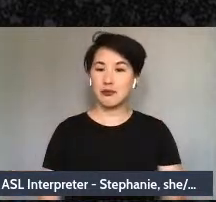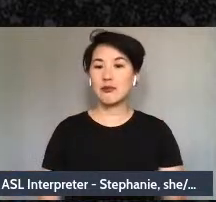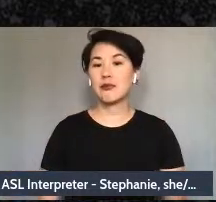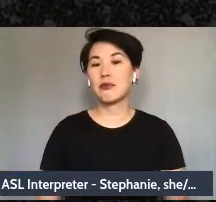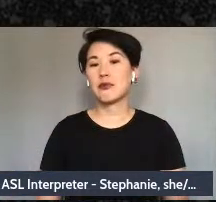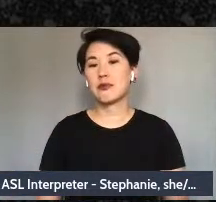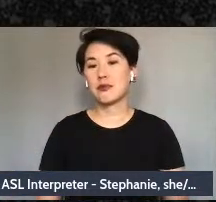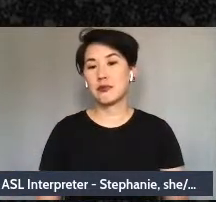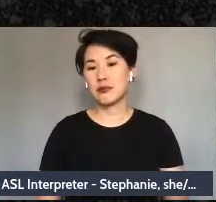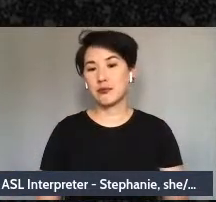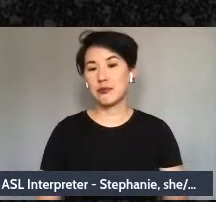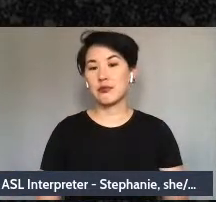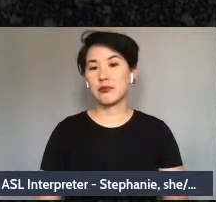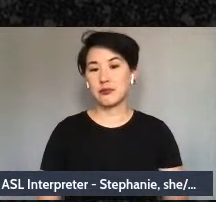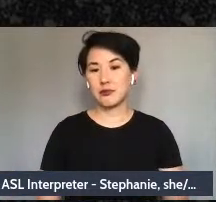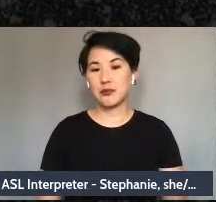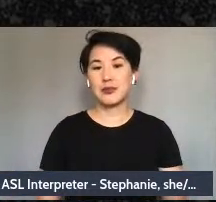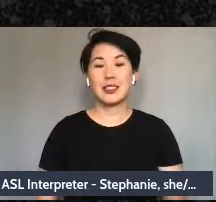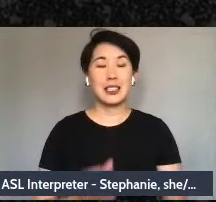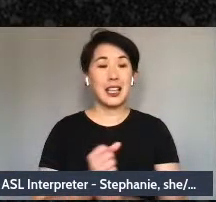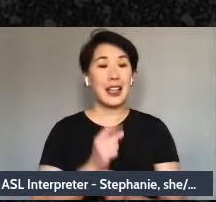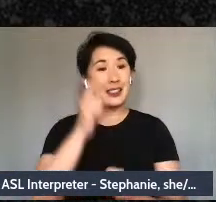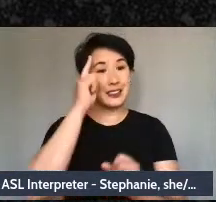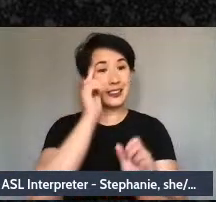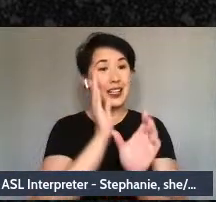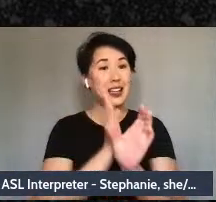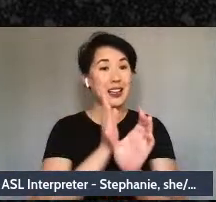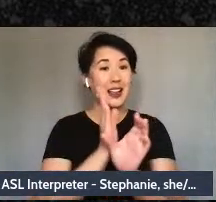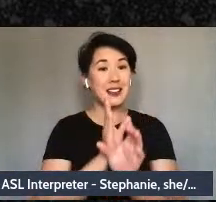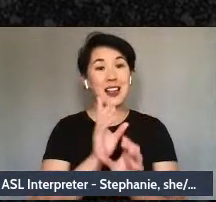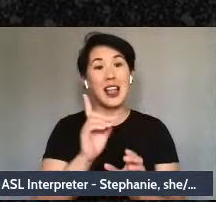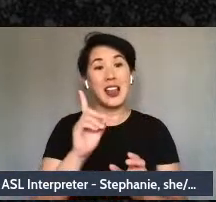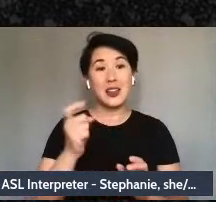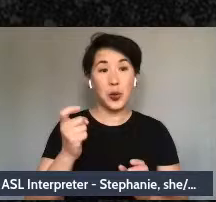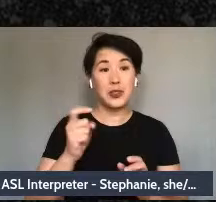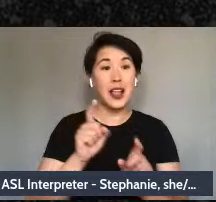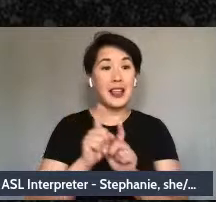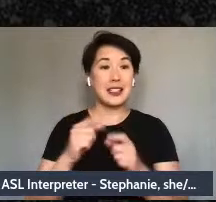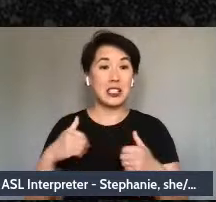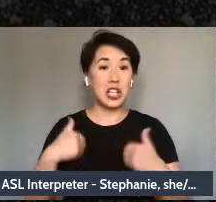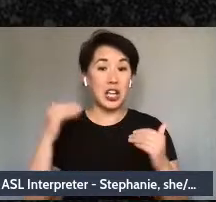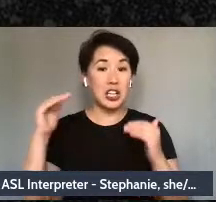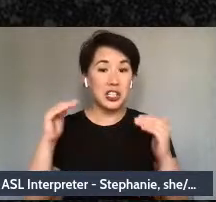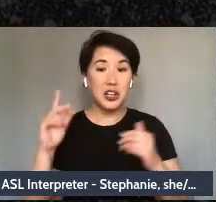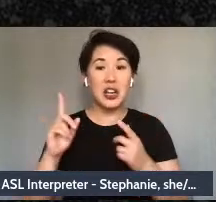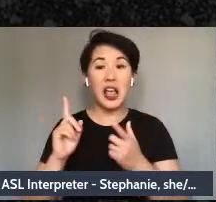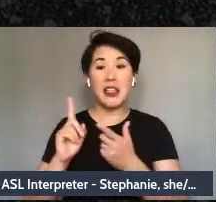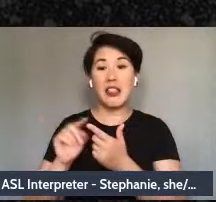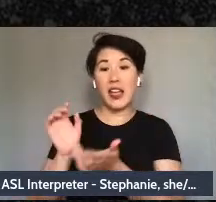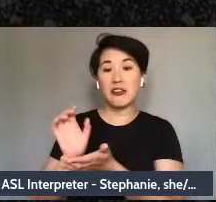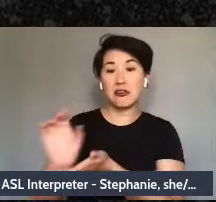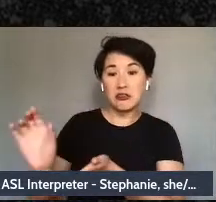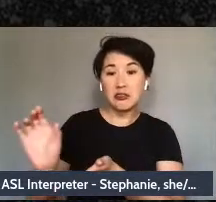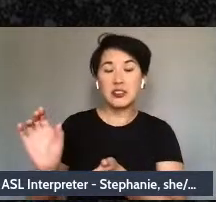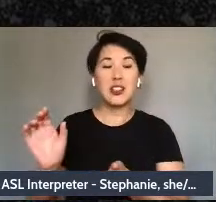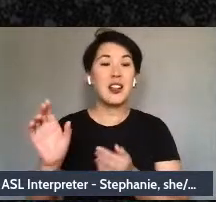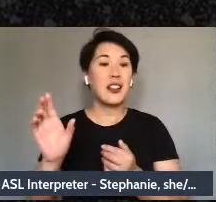Getting psychiatric diagnosis as a young adult, subsequent rejection as a story of self-empowerment and breaking free.